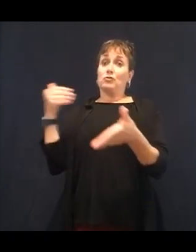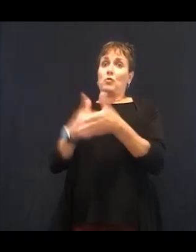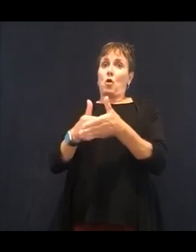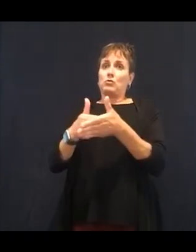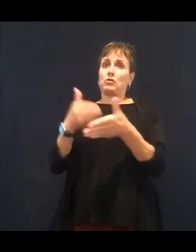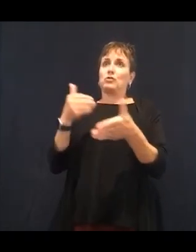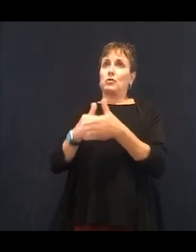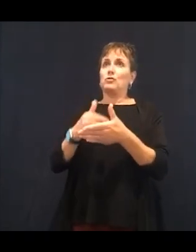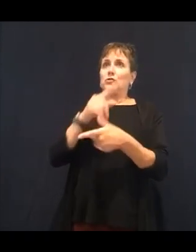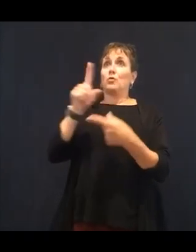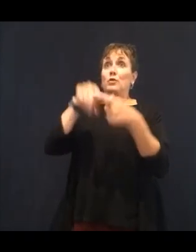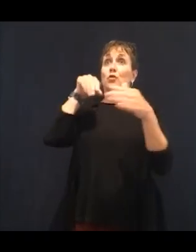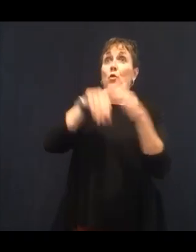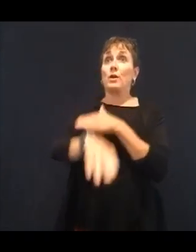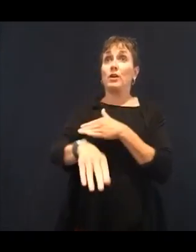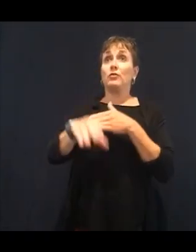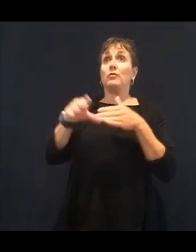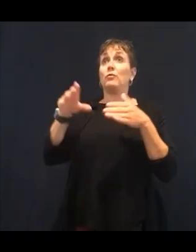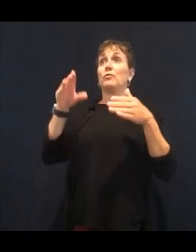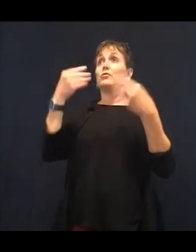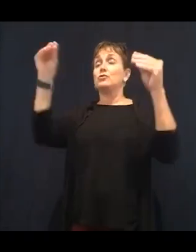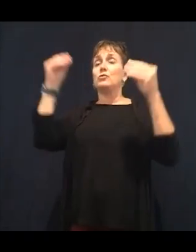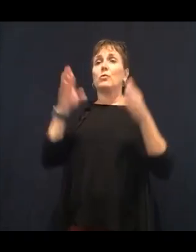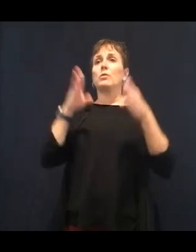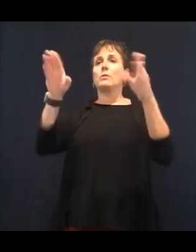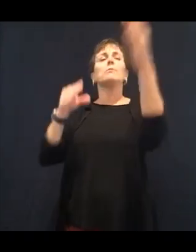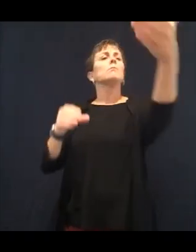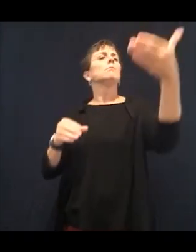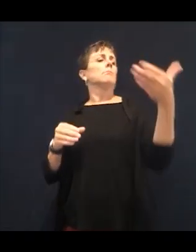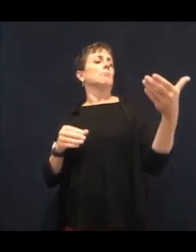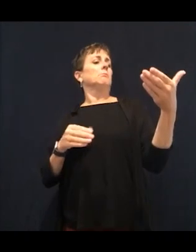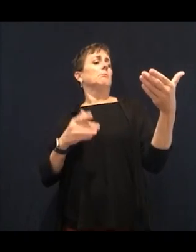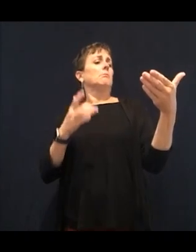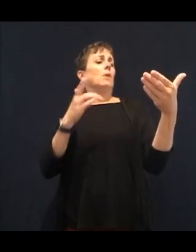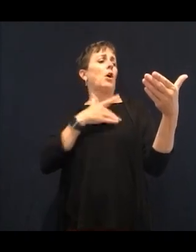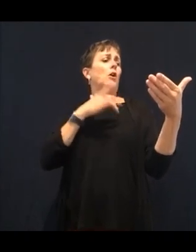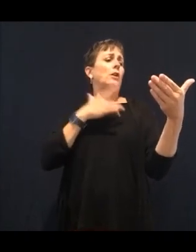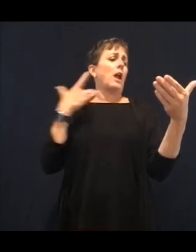now, right in medication. Now, there's a five minute long video